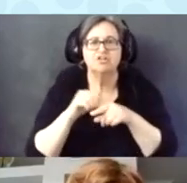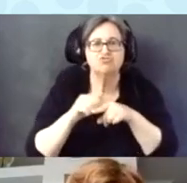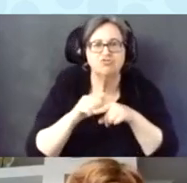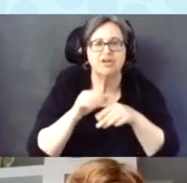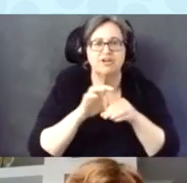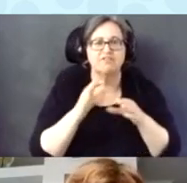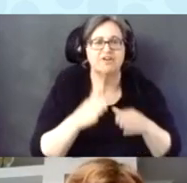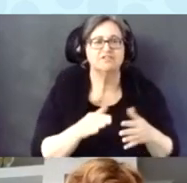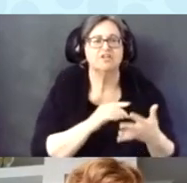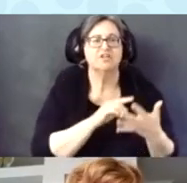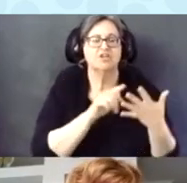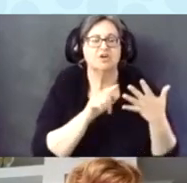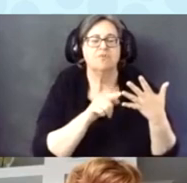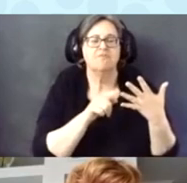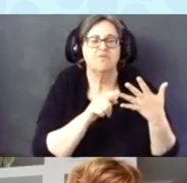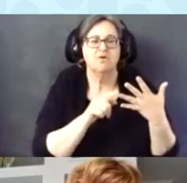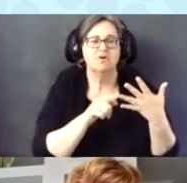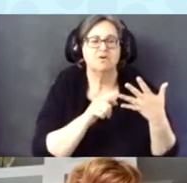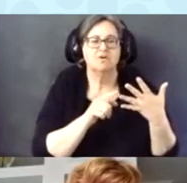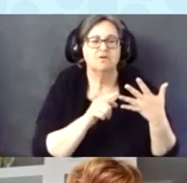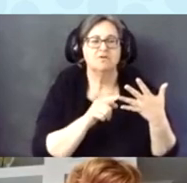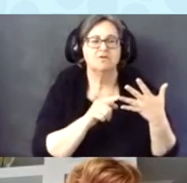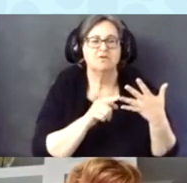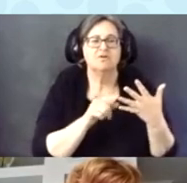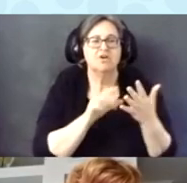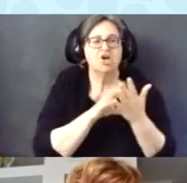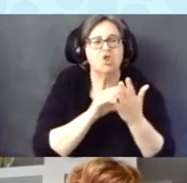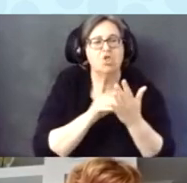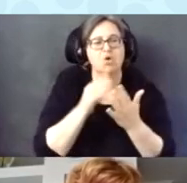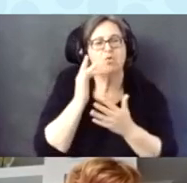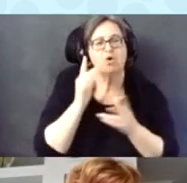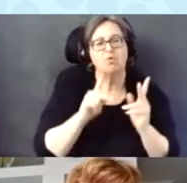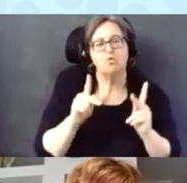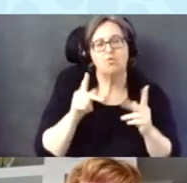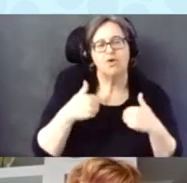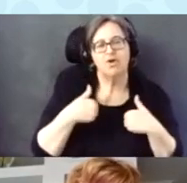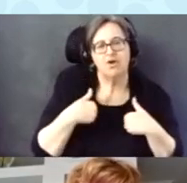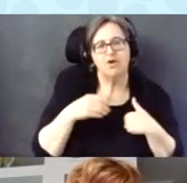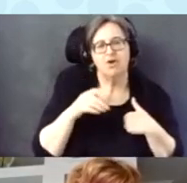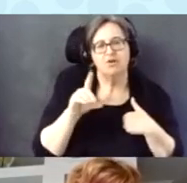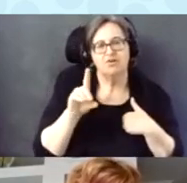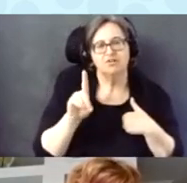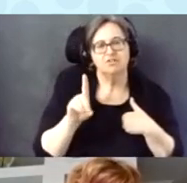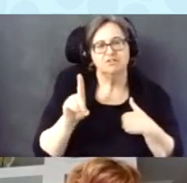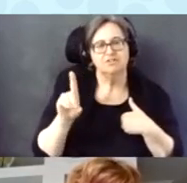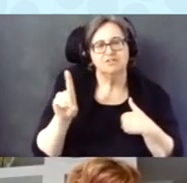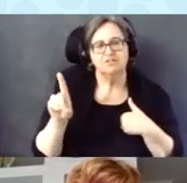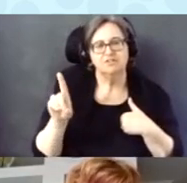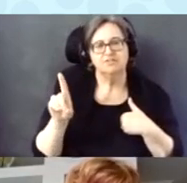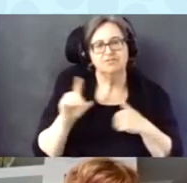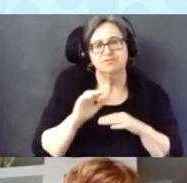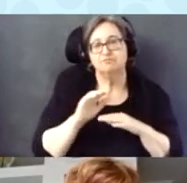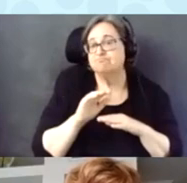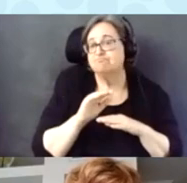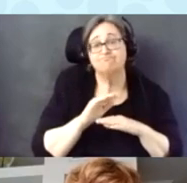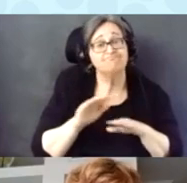Number 4 is to learn why people with DD who do not vote.